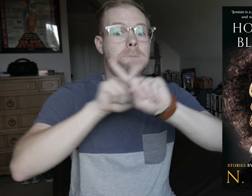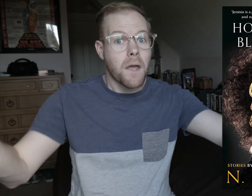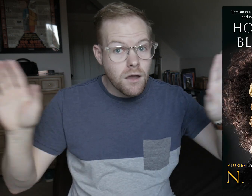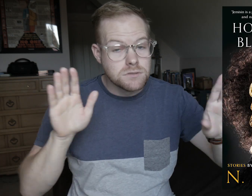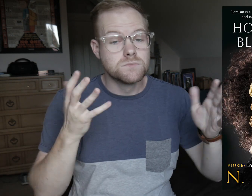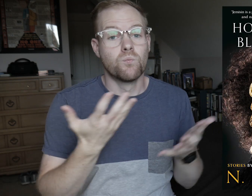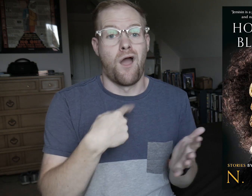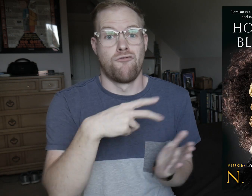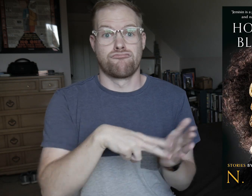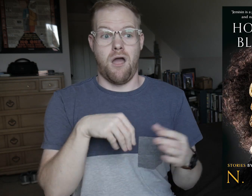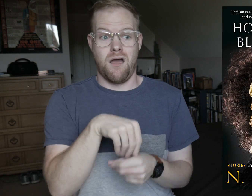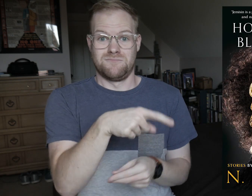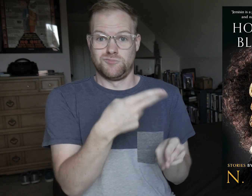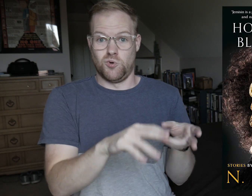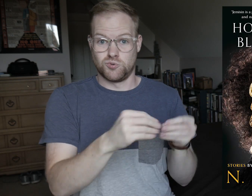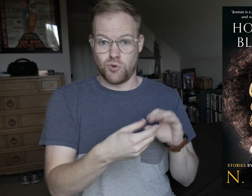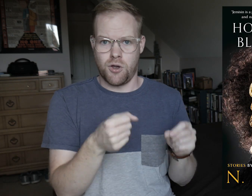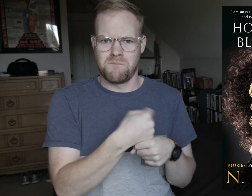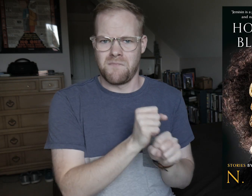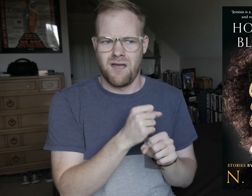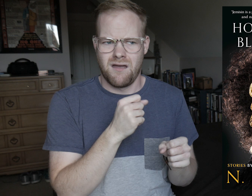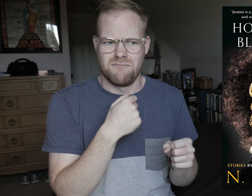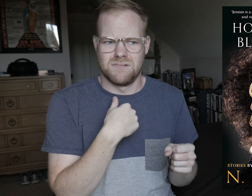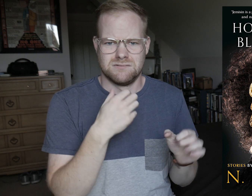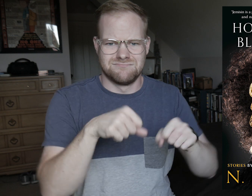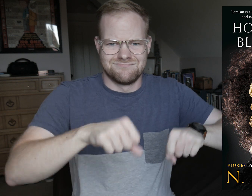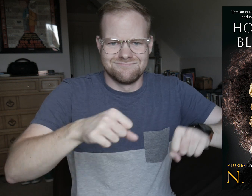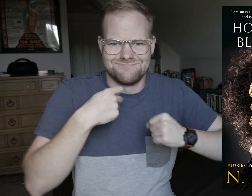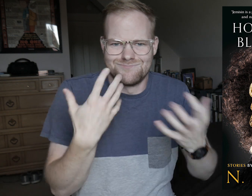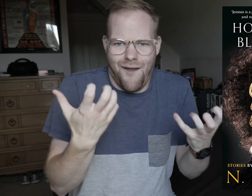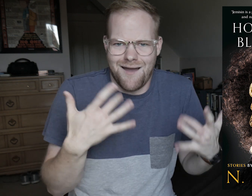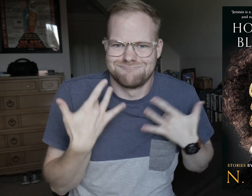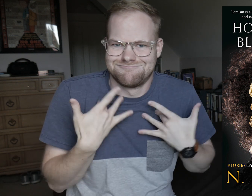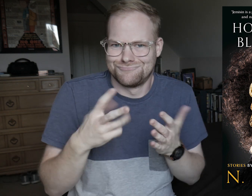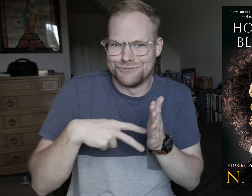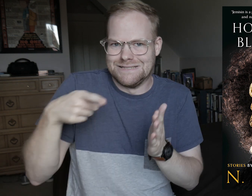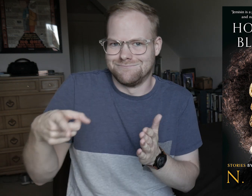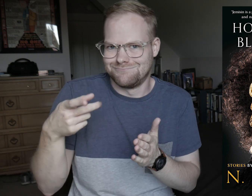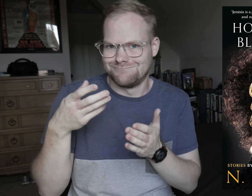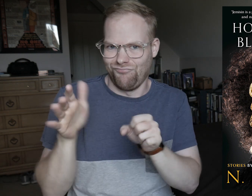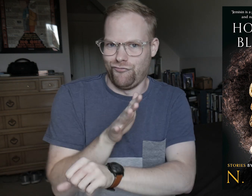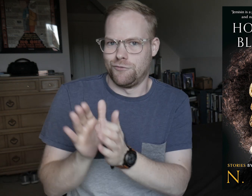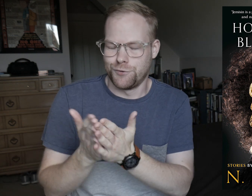But! What I read in the short story made me even more excited to read the book.